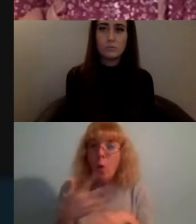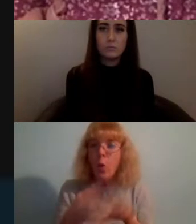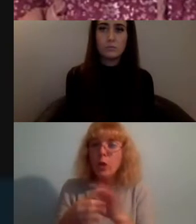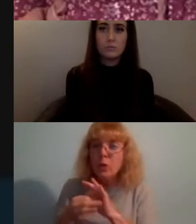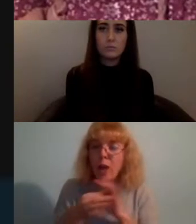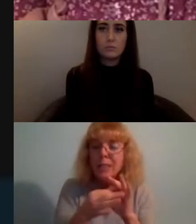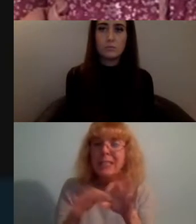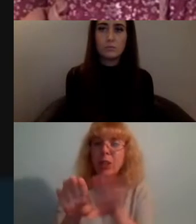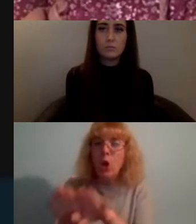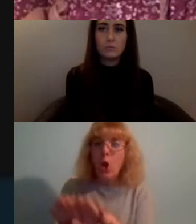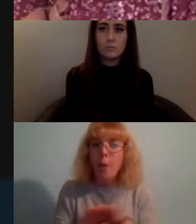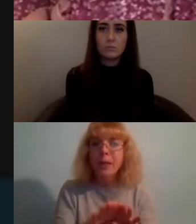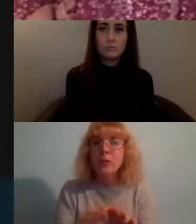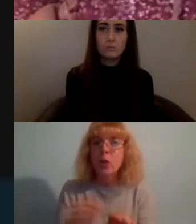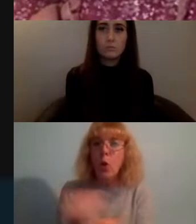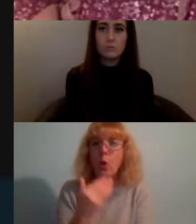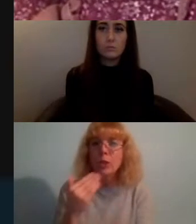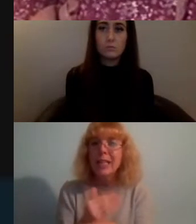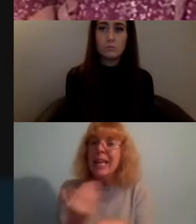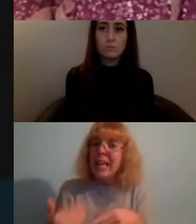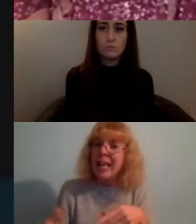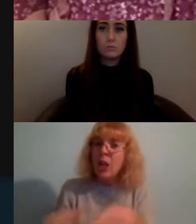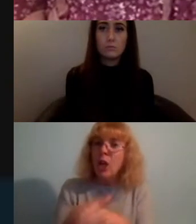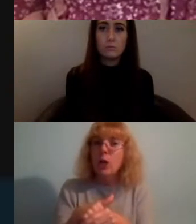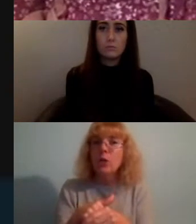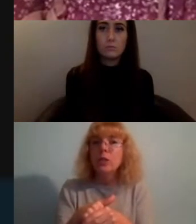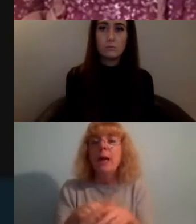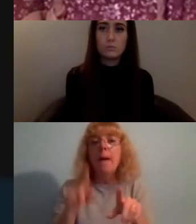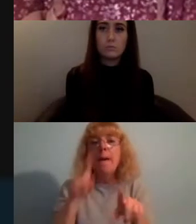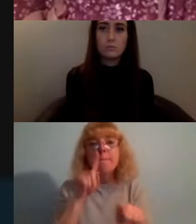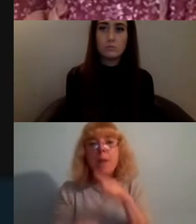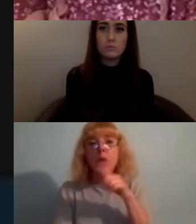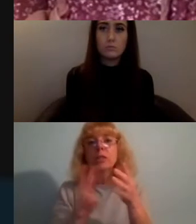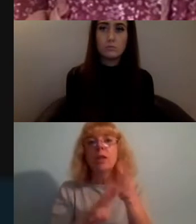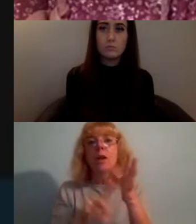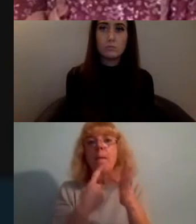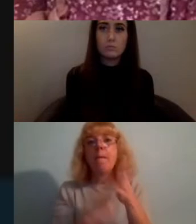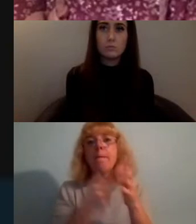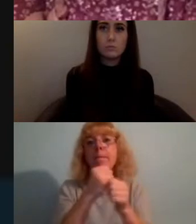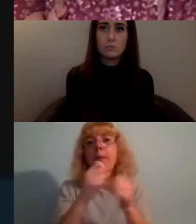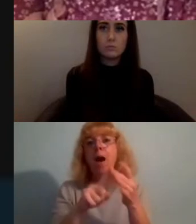which is to include you know most marginalized people and areas in the climate conversation